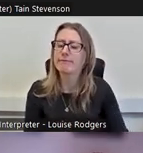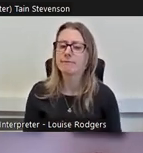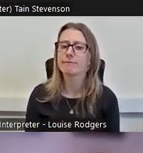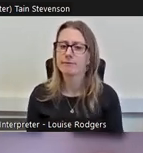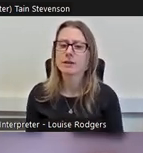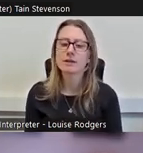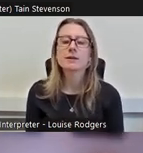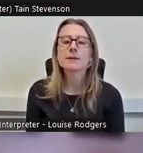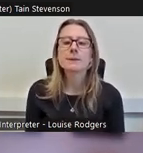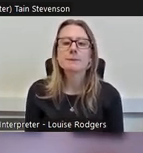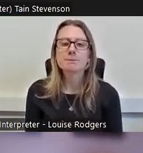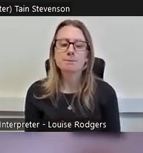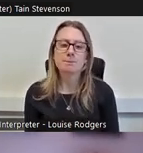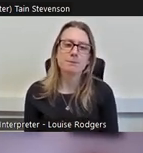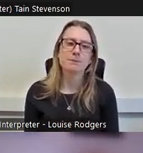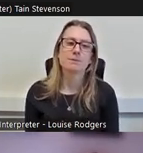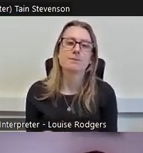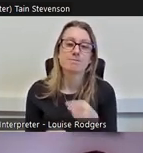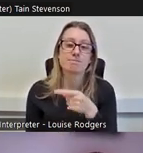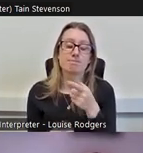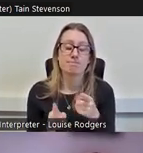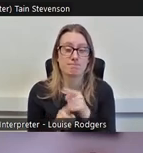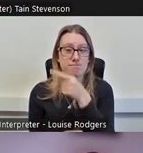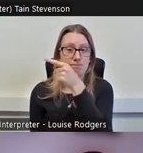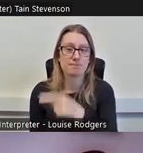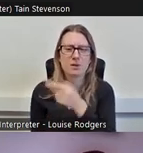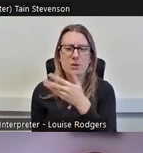We wanted to look at something that would give us some correlation between people's